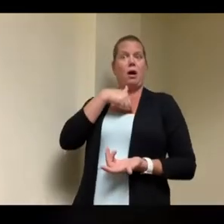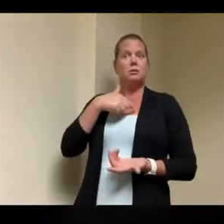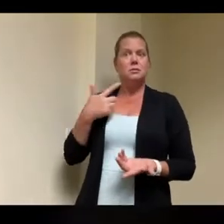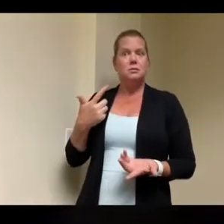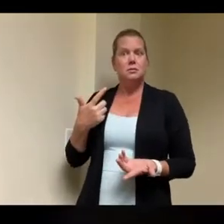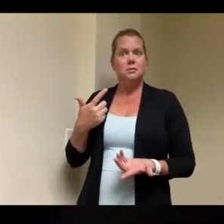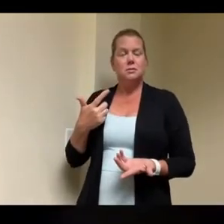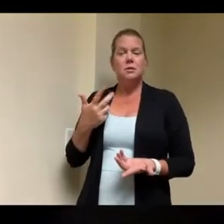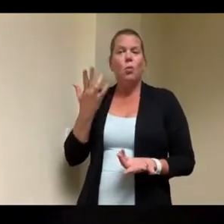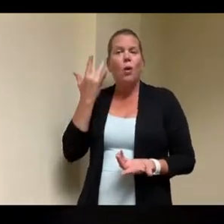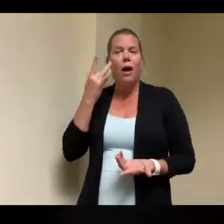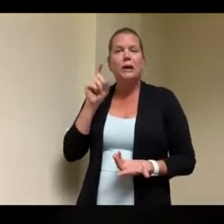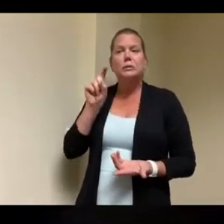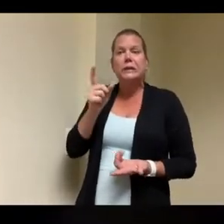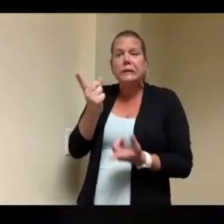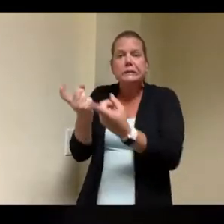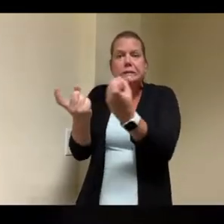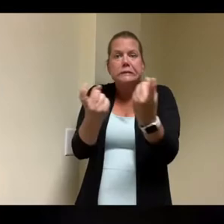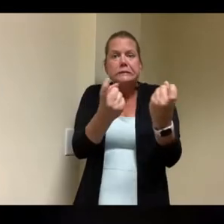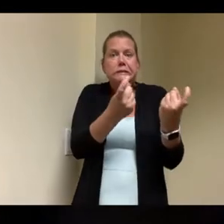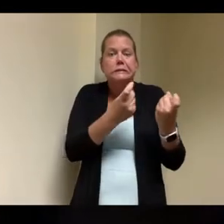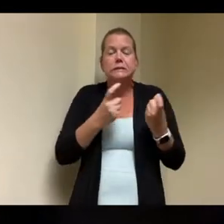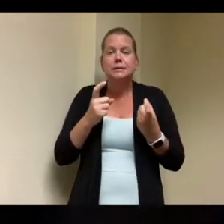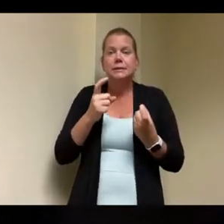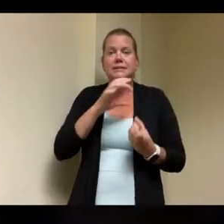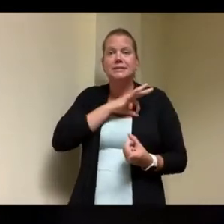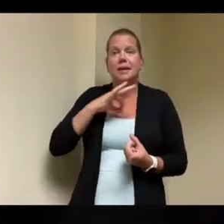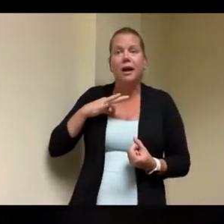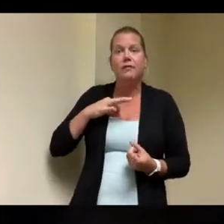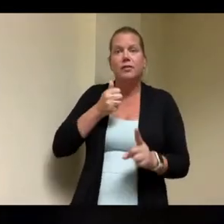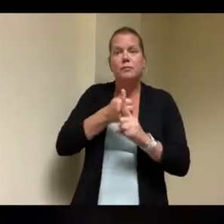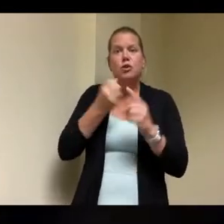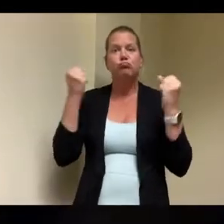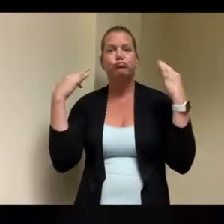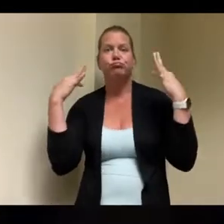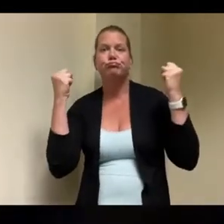who literally are there 24 7. and um